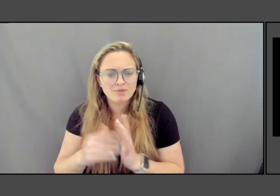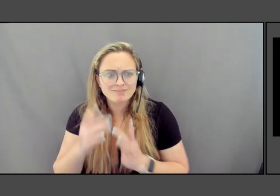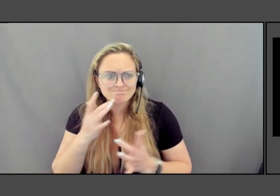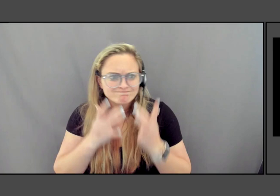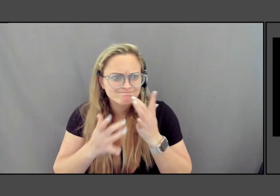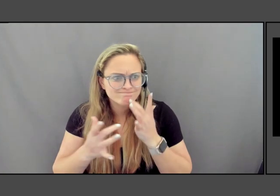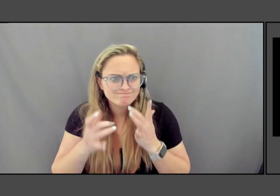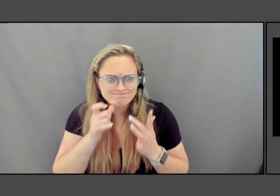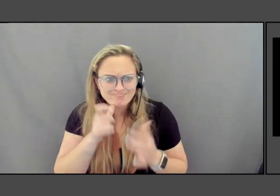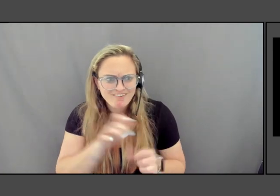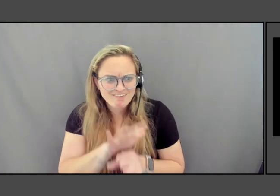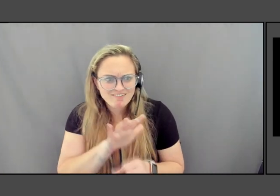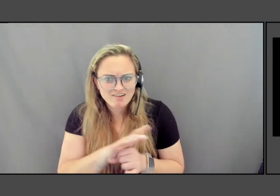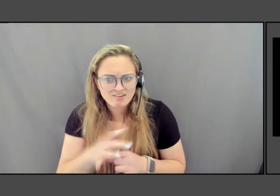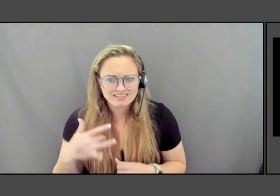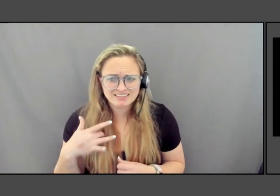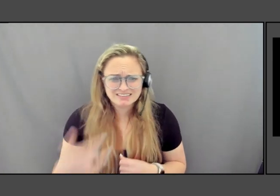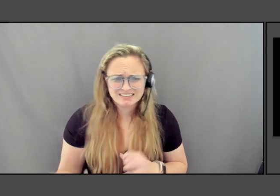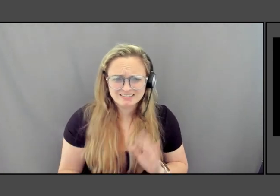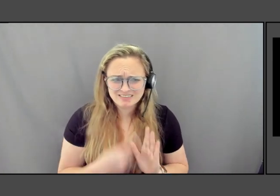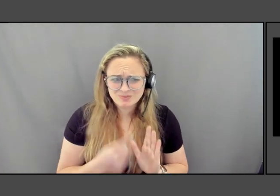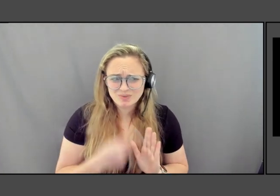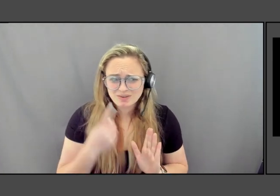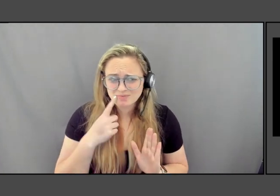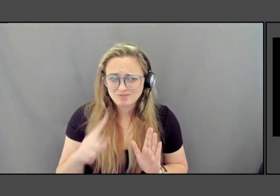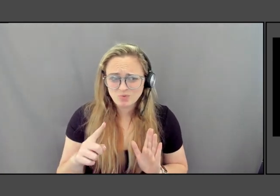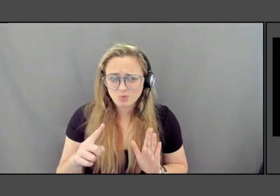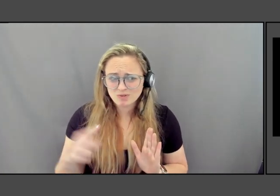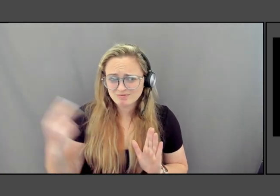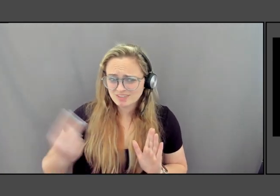some time and the fact that we've ignored Native